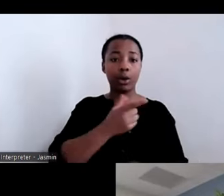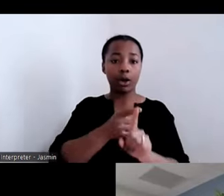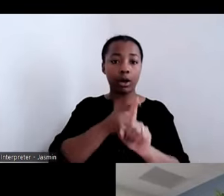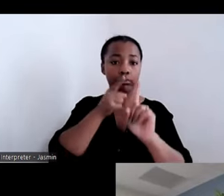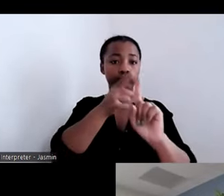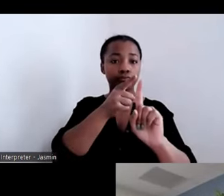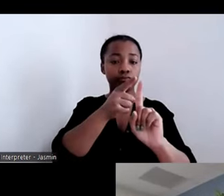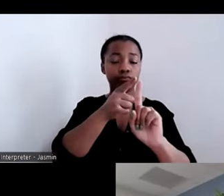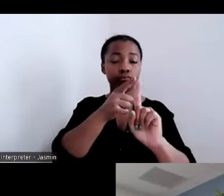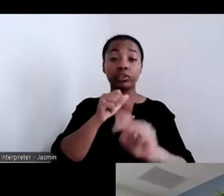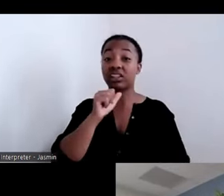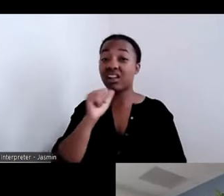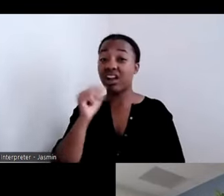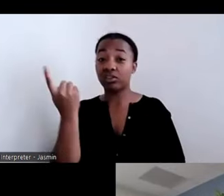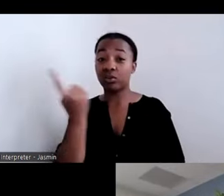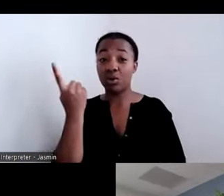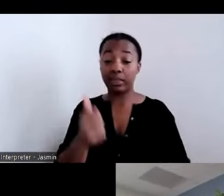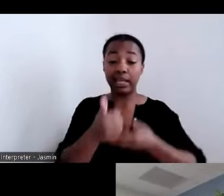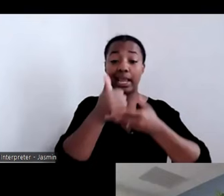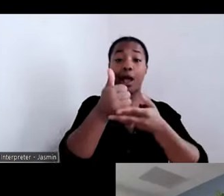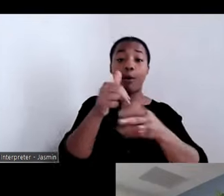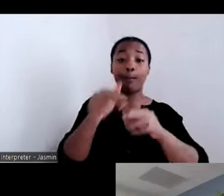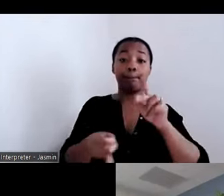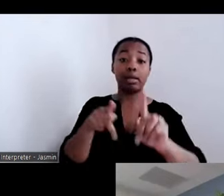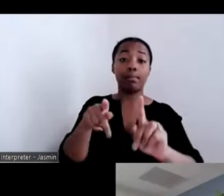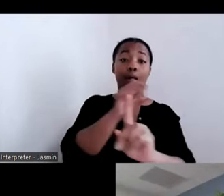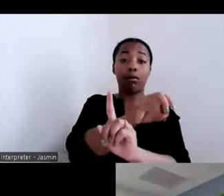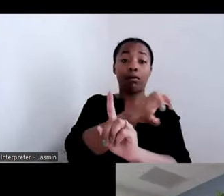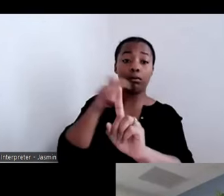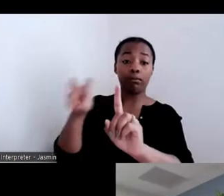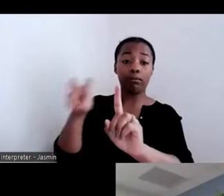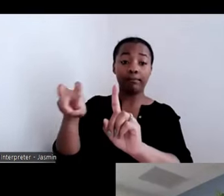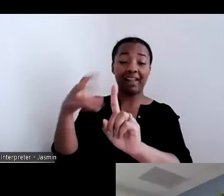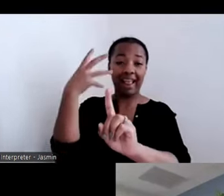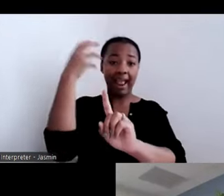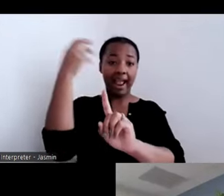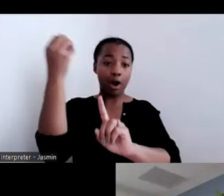transition out of institutions but living their best lives out of institutions.